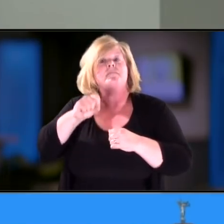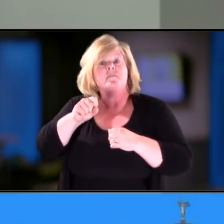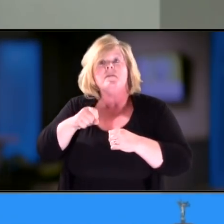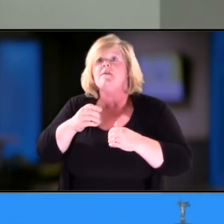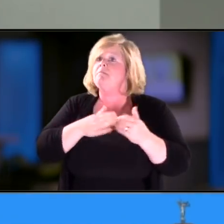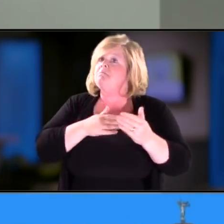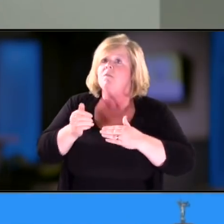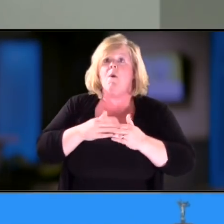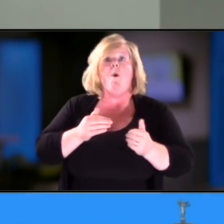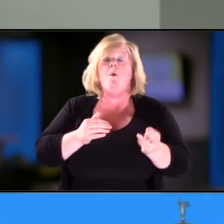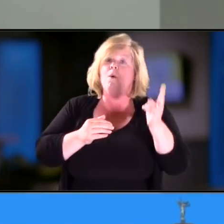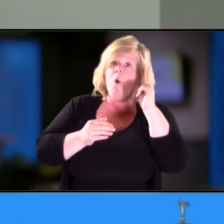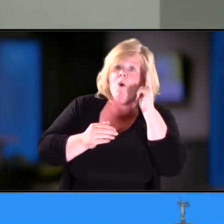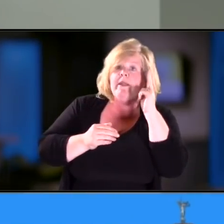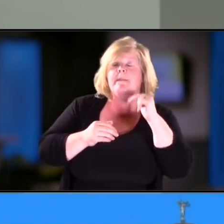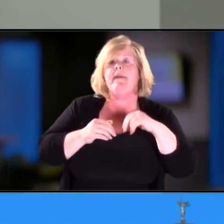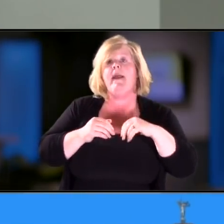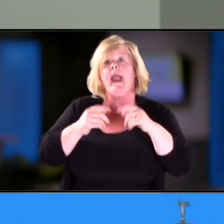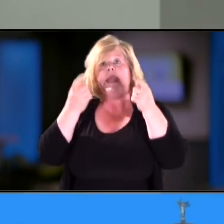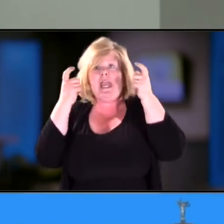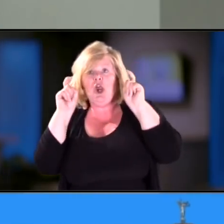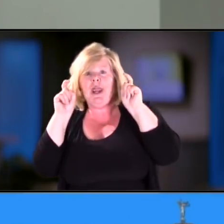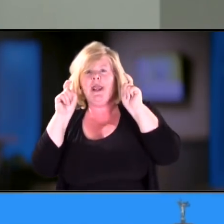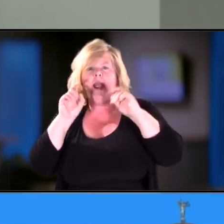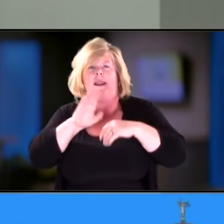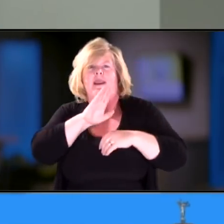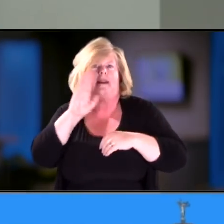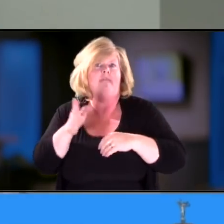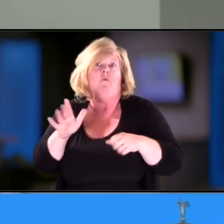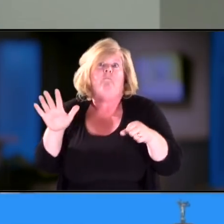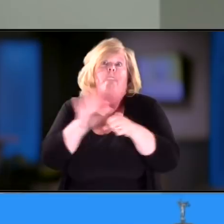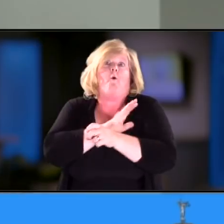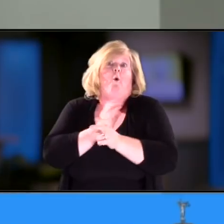even with a cochlear and hearing aid she will never regain hearing